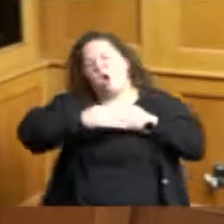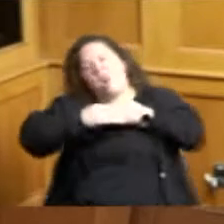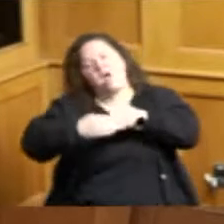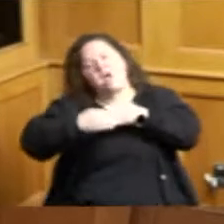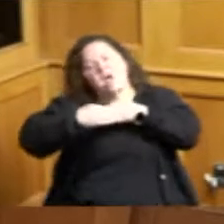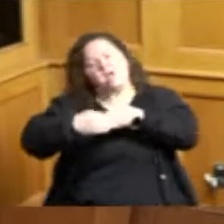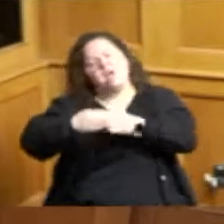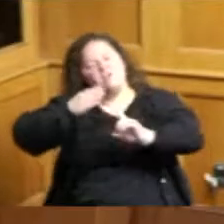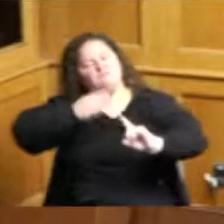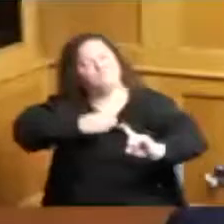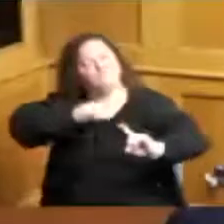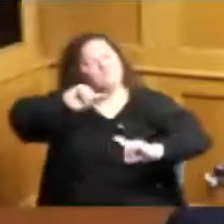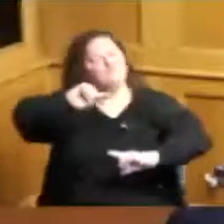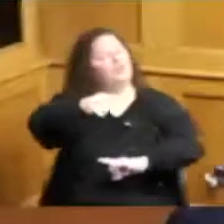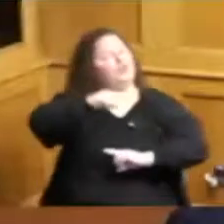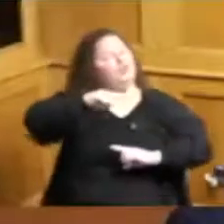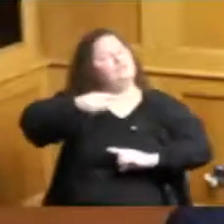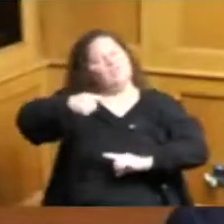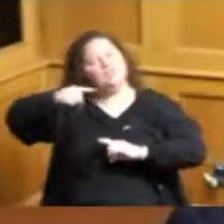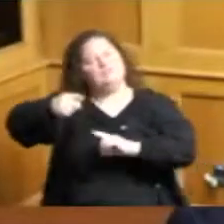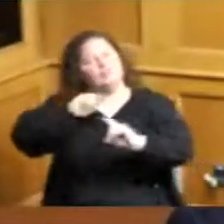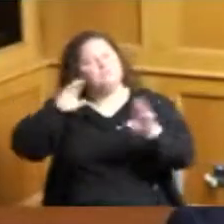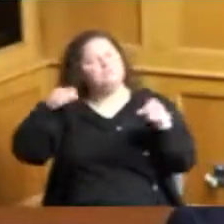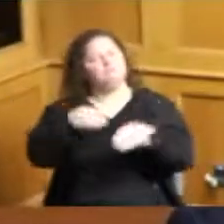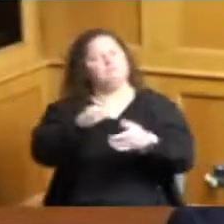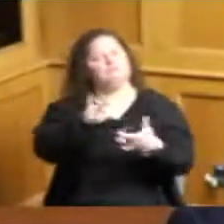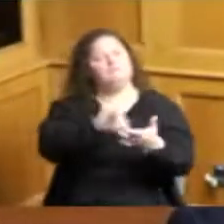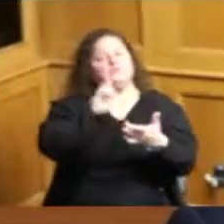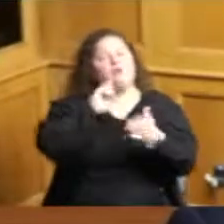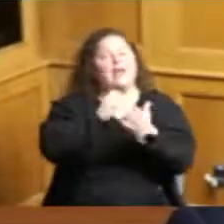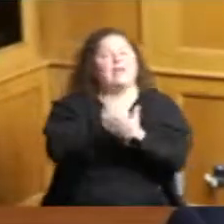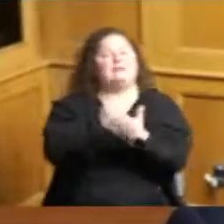the front door for economic development in this community when someone needs a permit whether